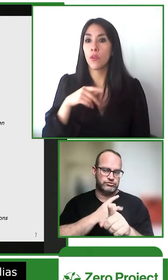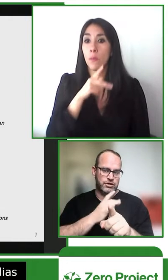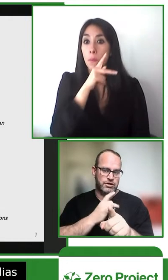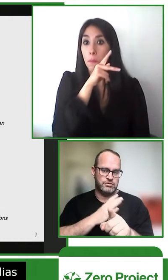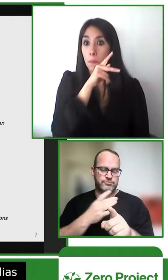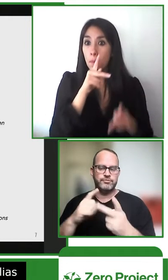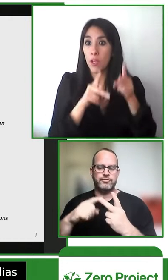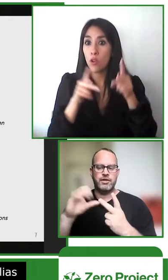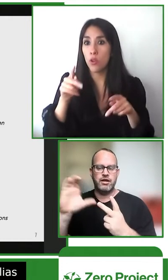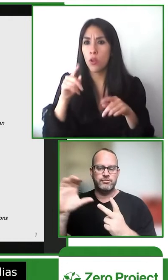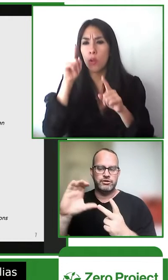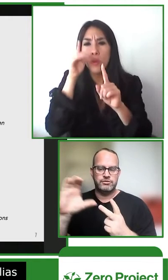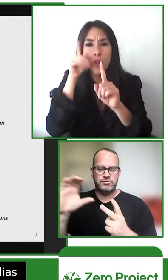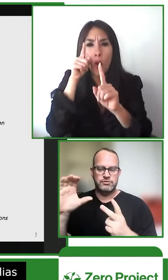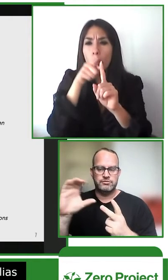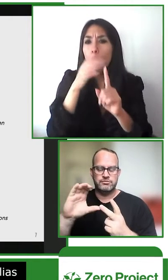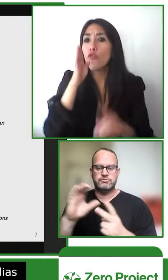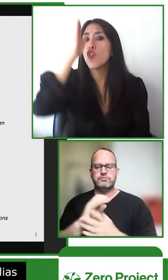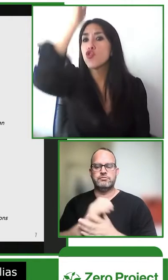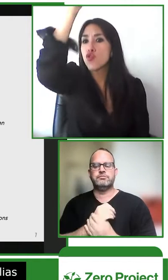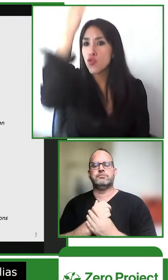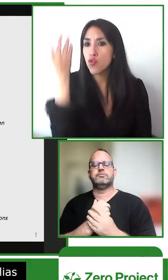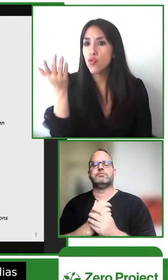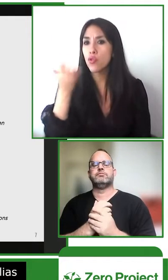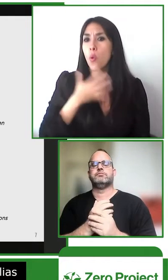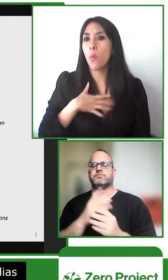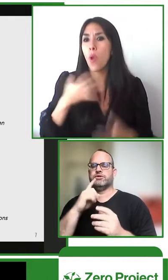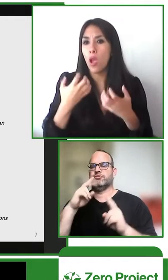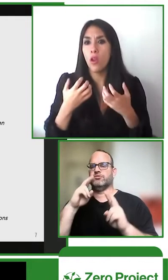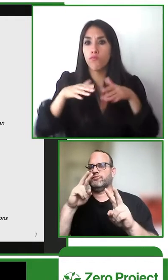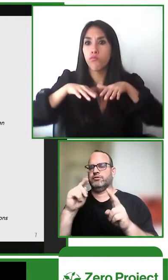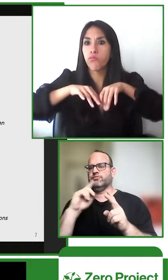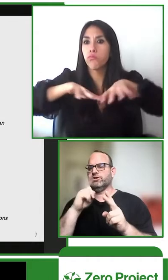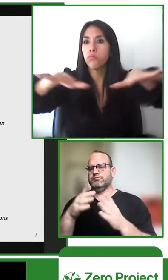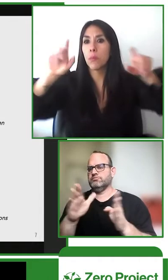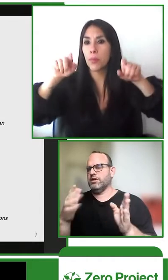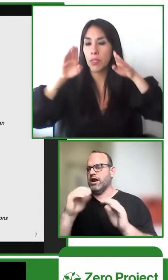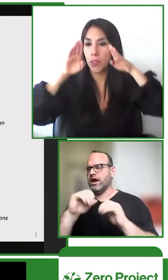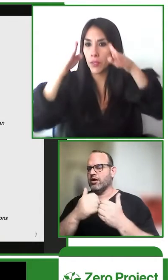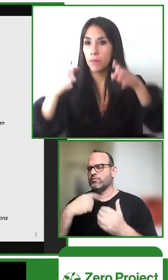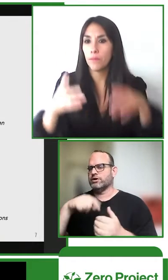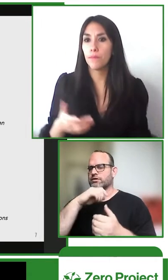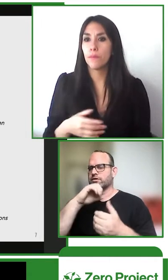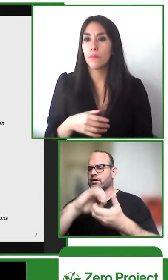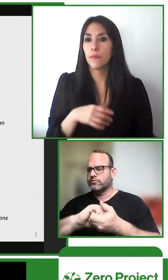south american countries chile and colombia to help expand the way platform